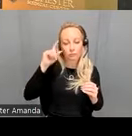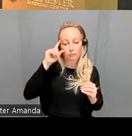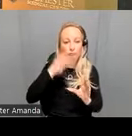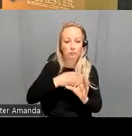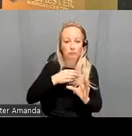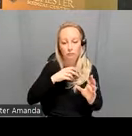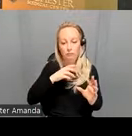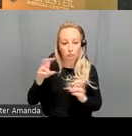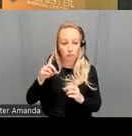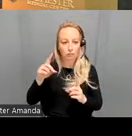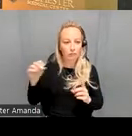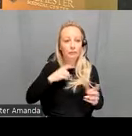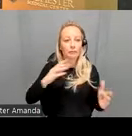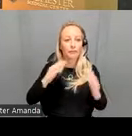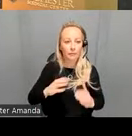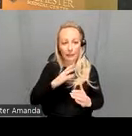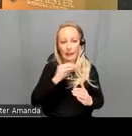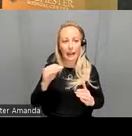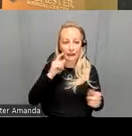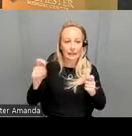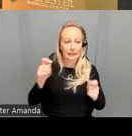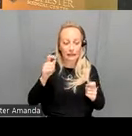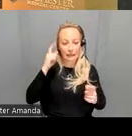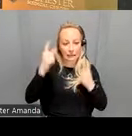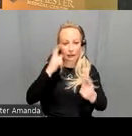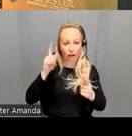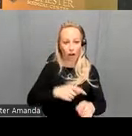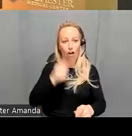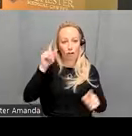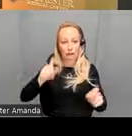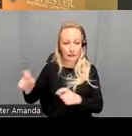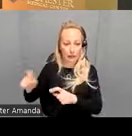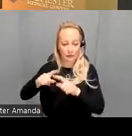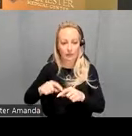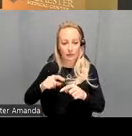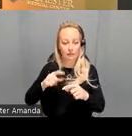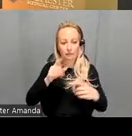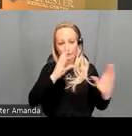test retest intervals uh up to one month and then finally we can improve the reliability